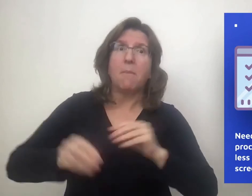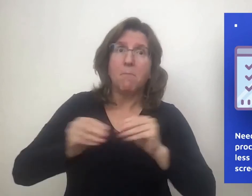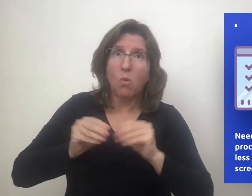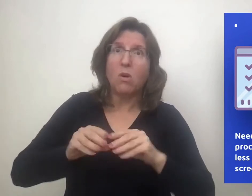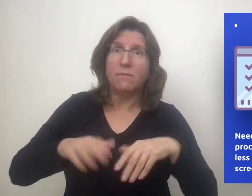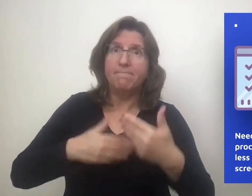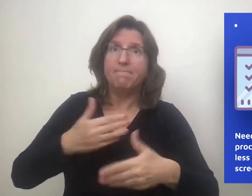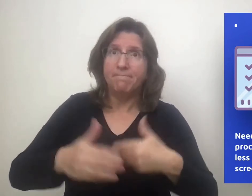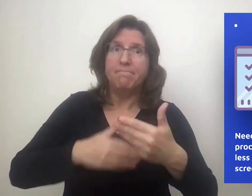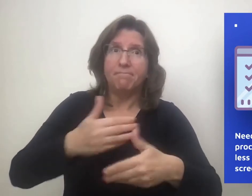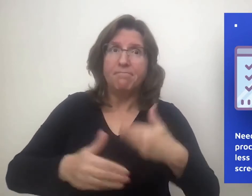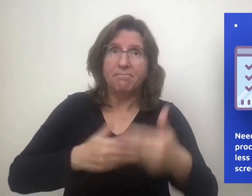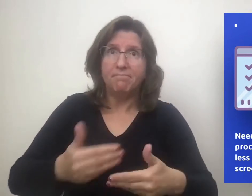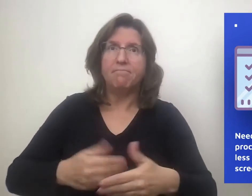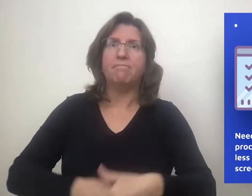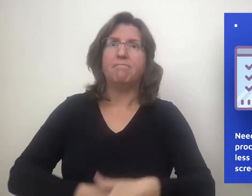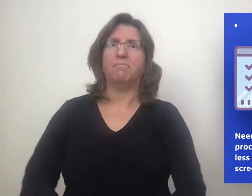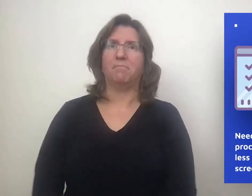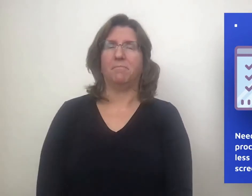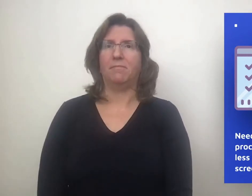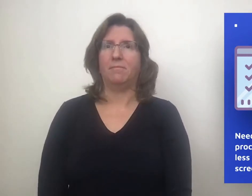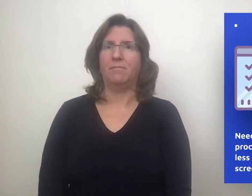take more time and support.